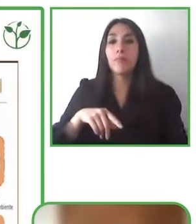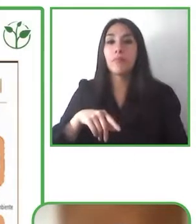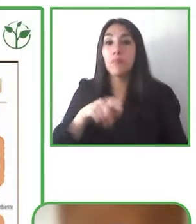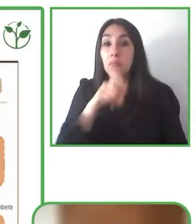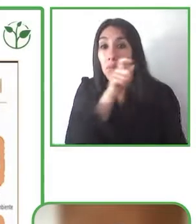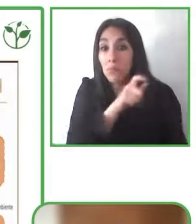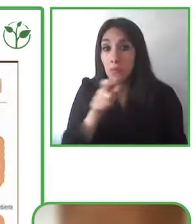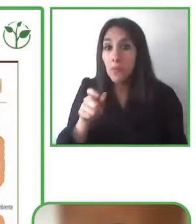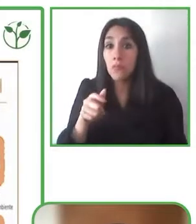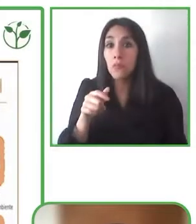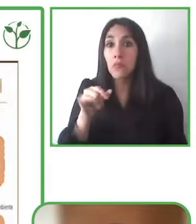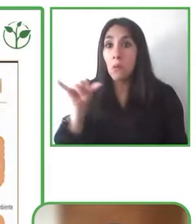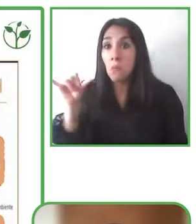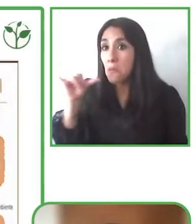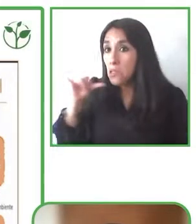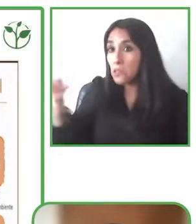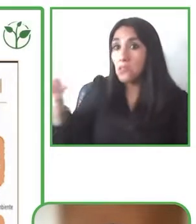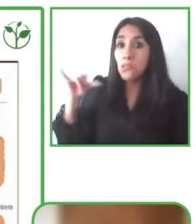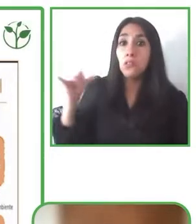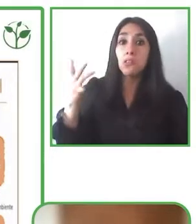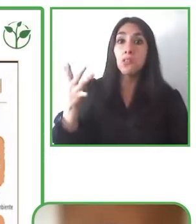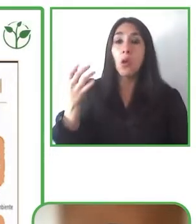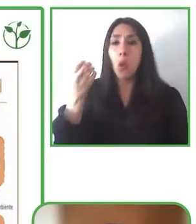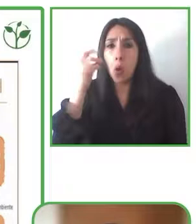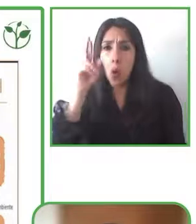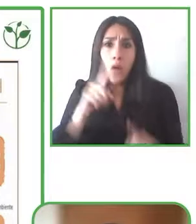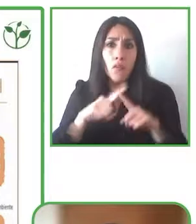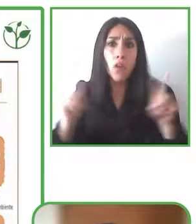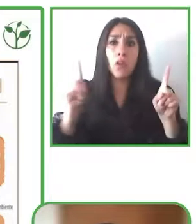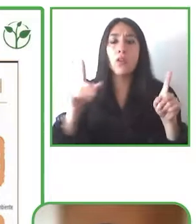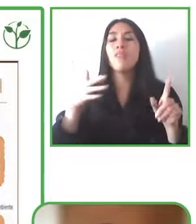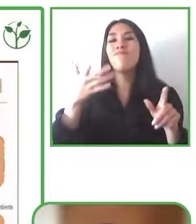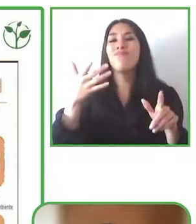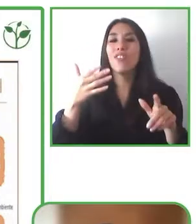this scheme that you can see in this slide that we have integrated